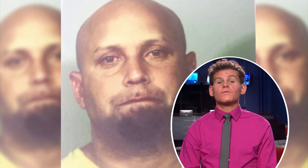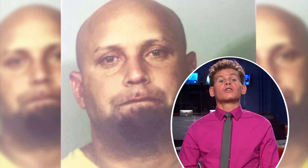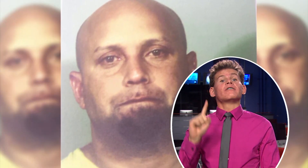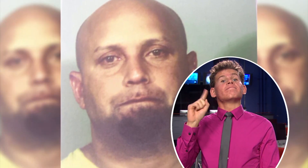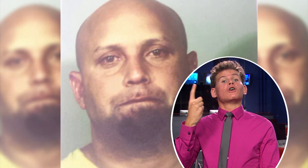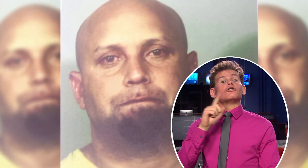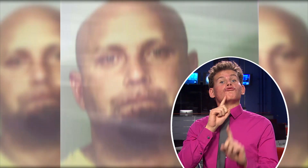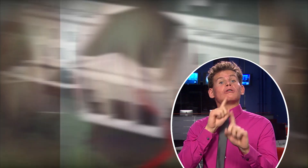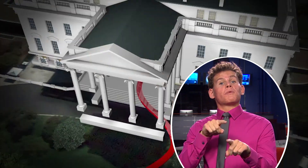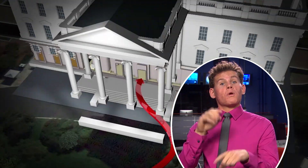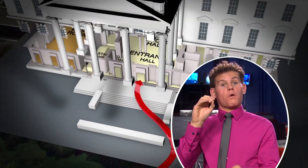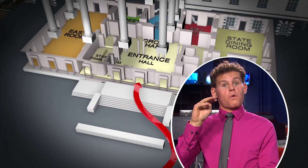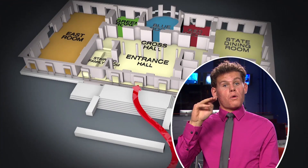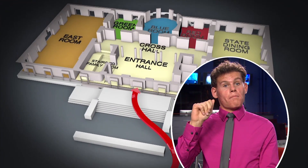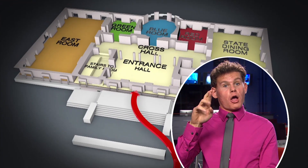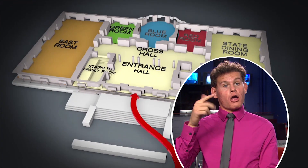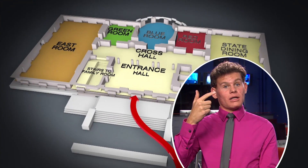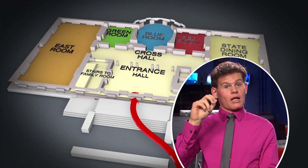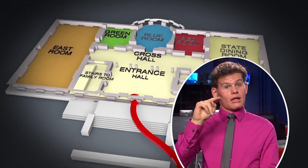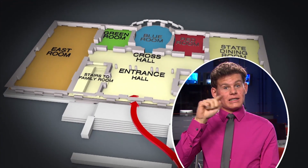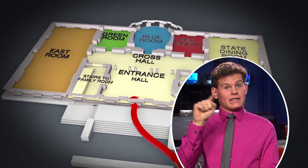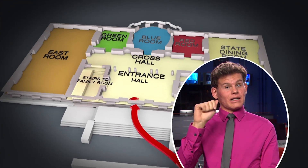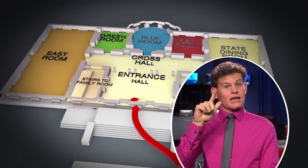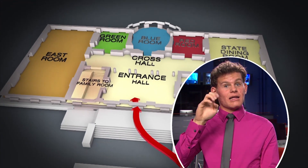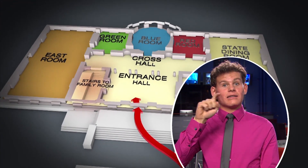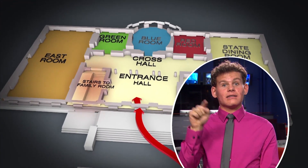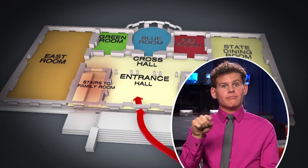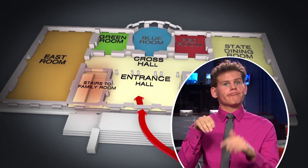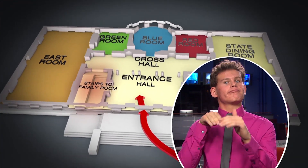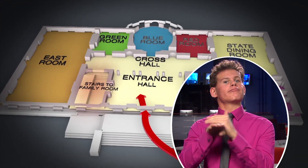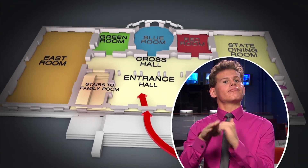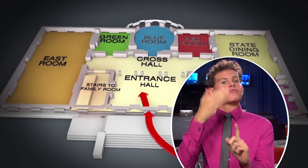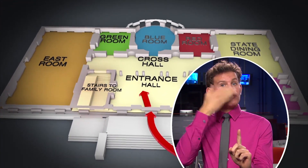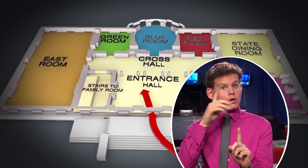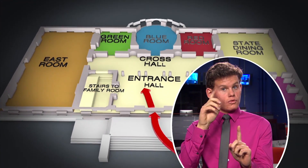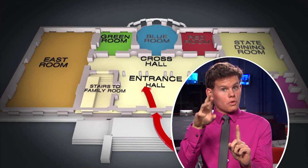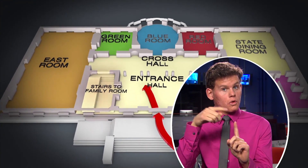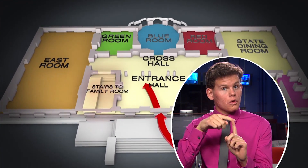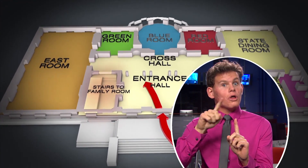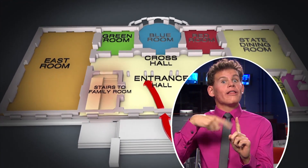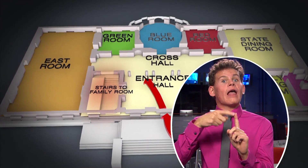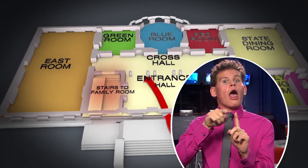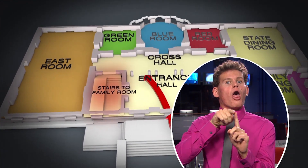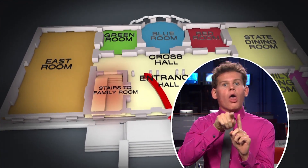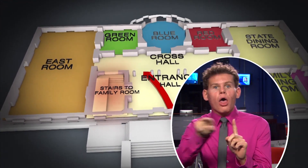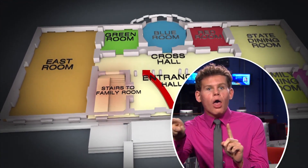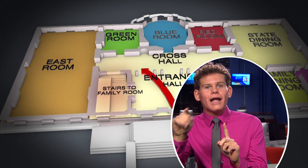First reports said Omar Gonzalez did not make it into the front door, but now he is reported